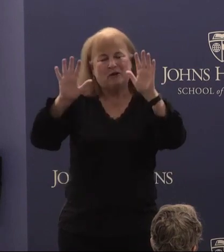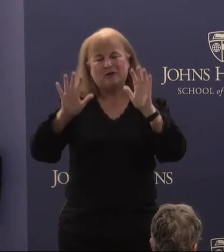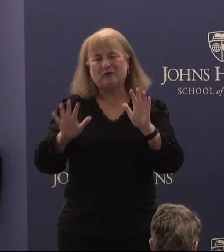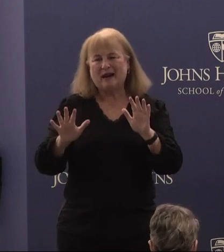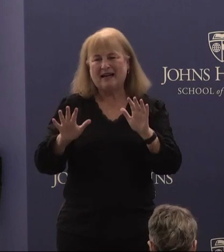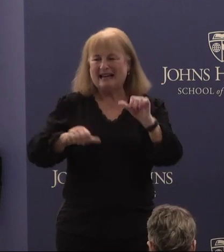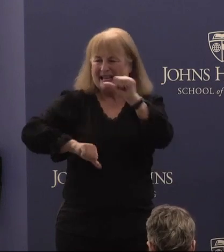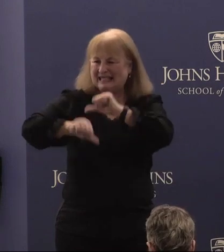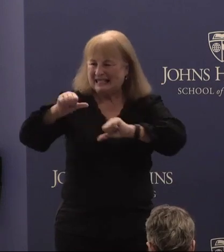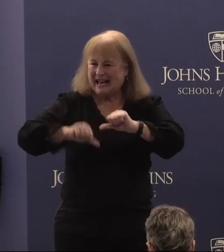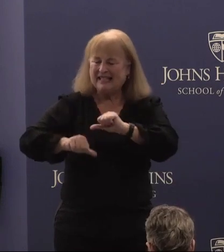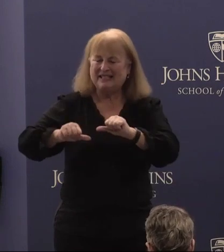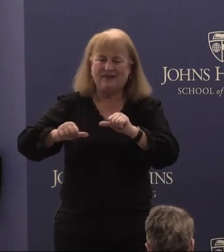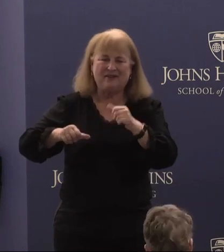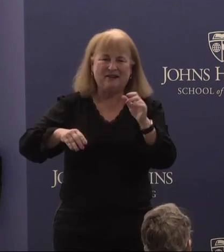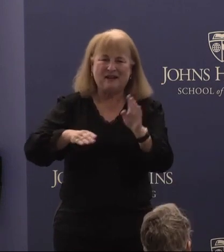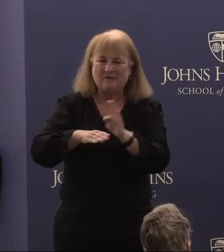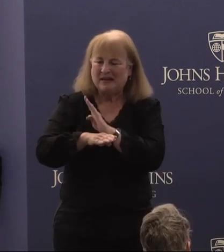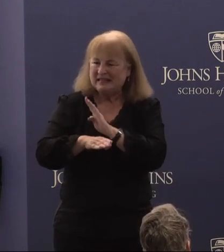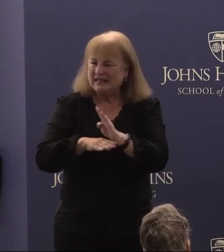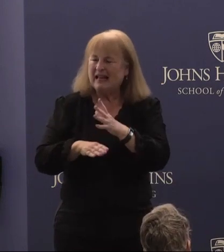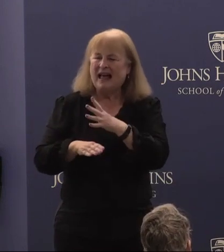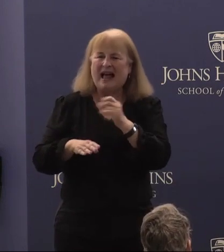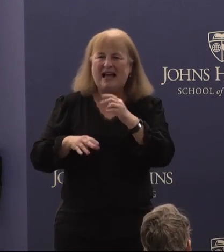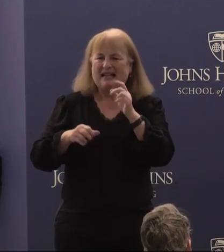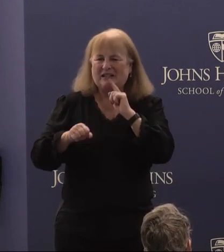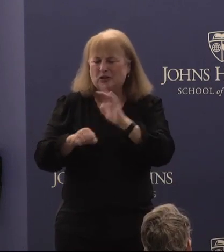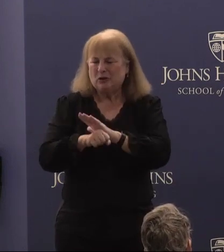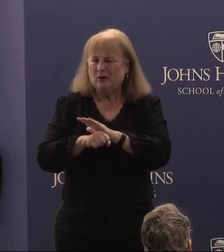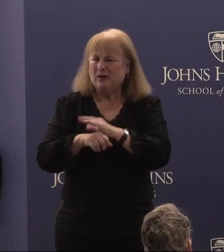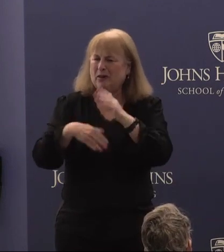scientific enterprise and ensuring the whole process of peer review and the integrity of